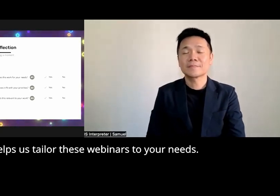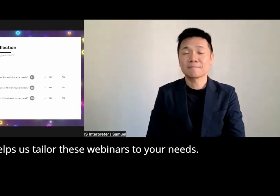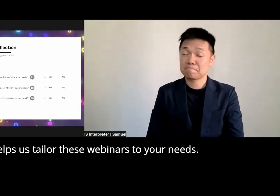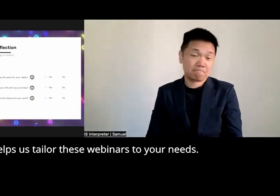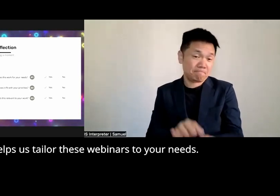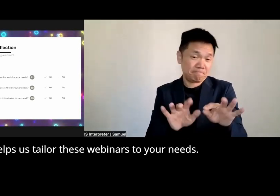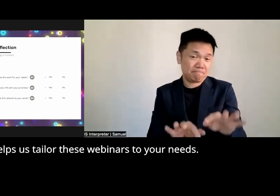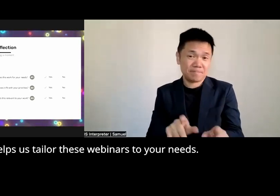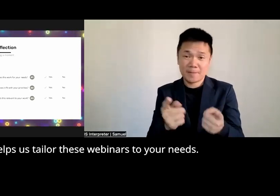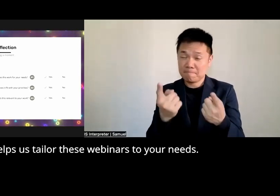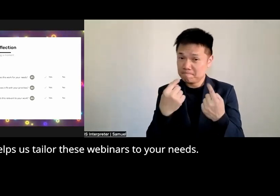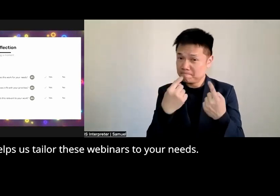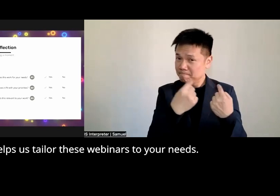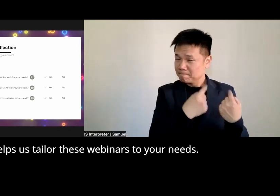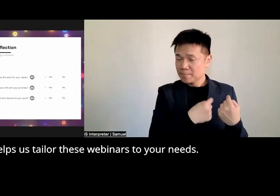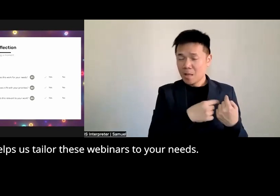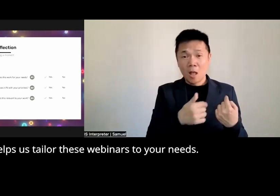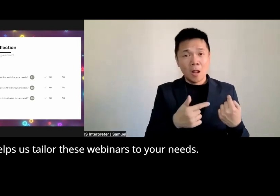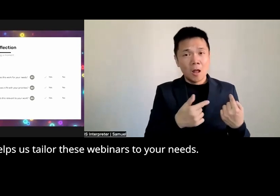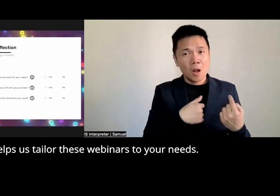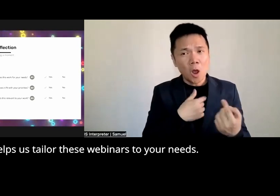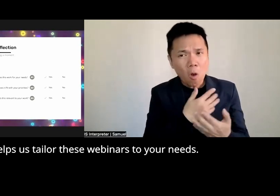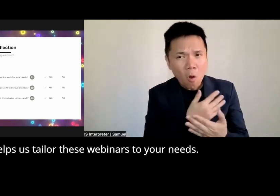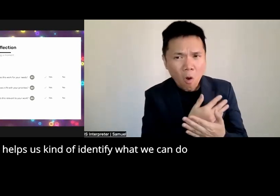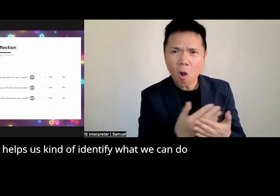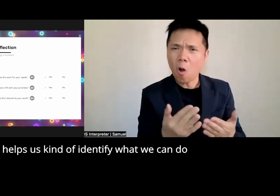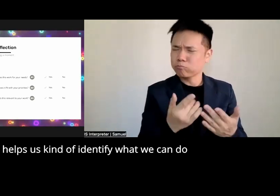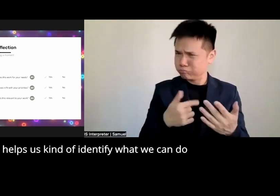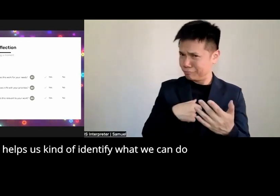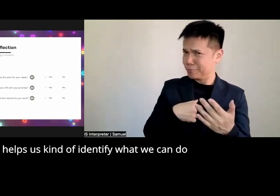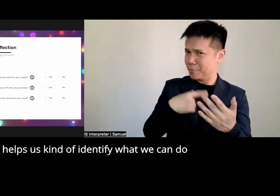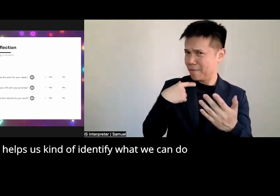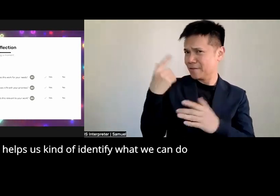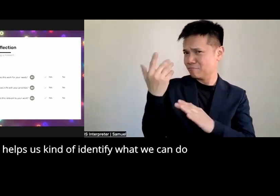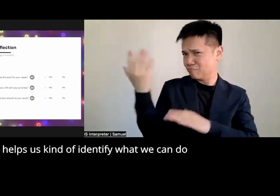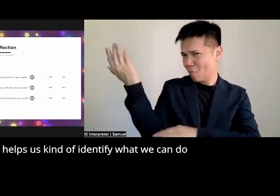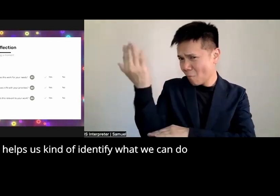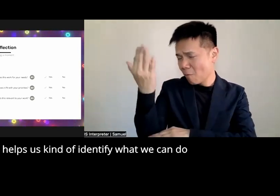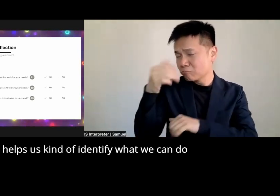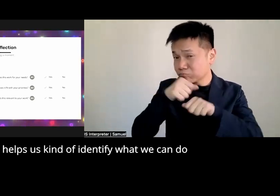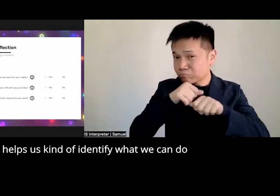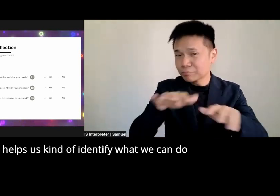this helps us tailor the webinars to your needs this helps us kind of identify what we can do